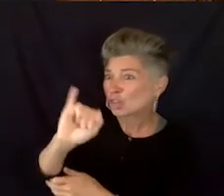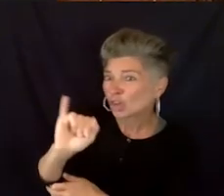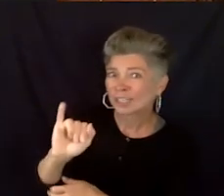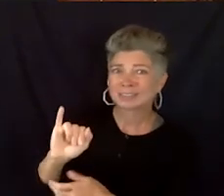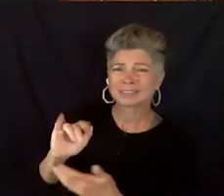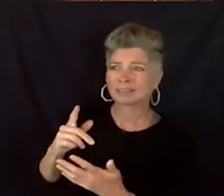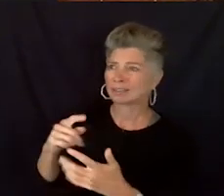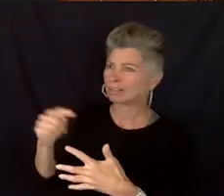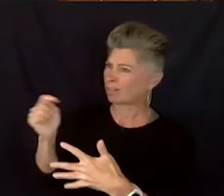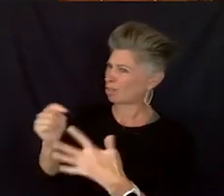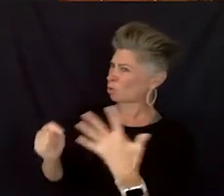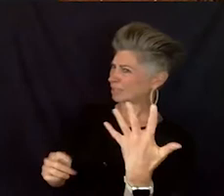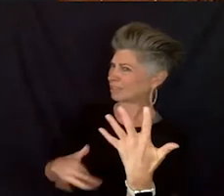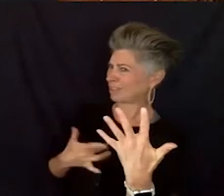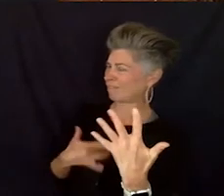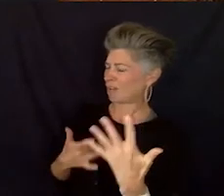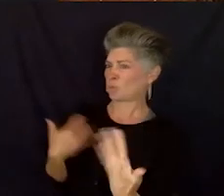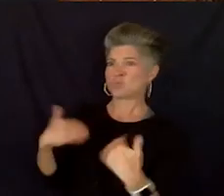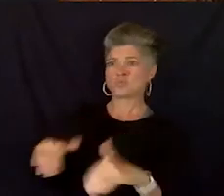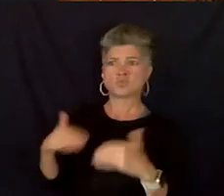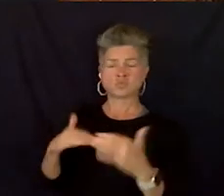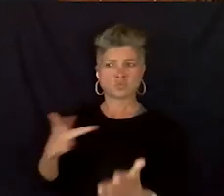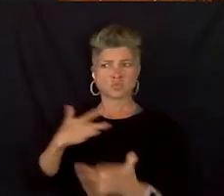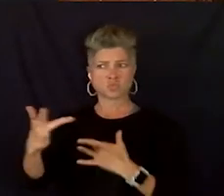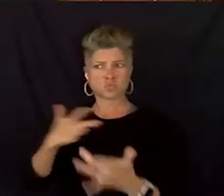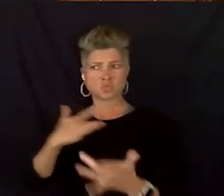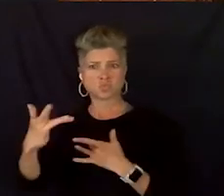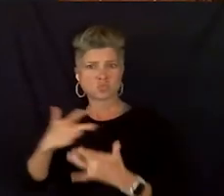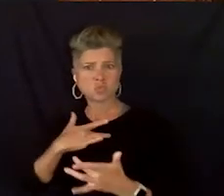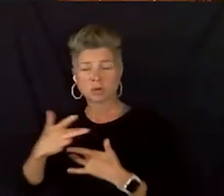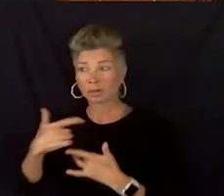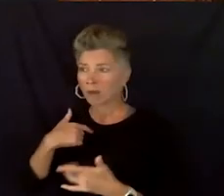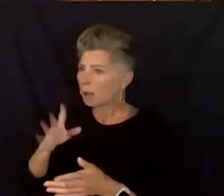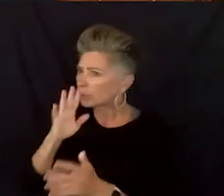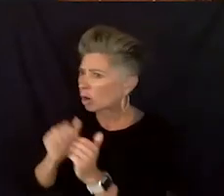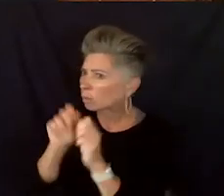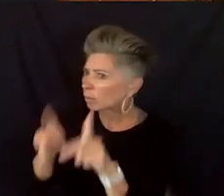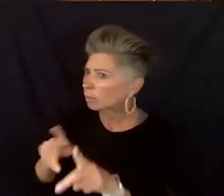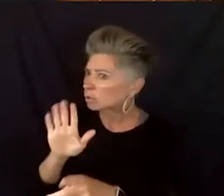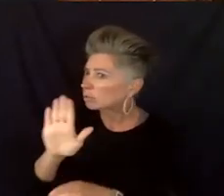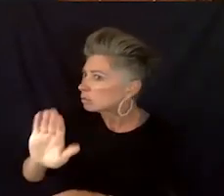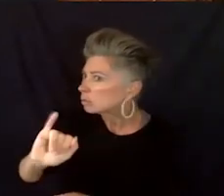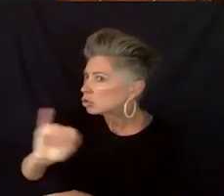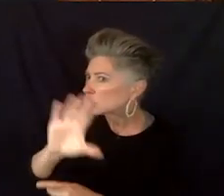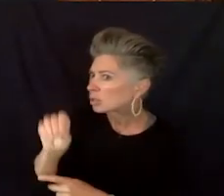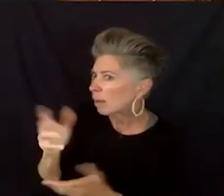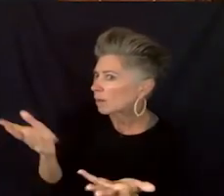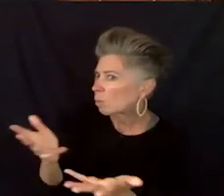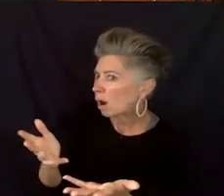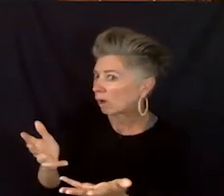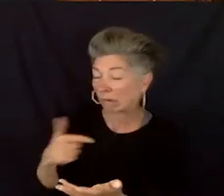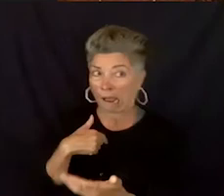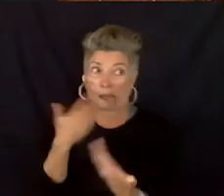because talking to someone, like oh, "So what's your insurance company?" And they like, "I don't know" or "I don't have insurance."